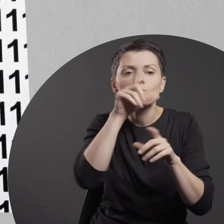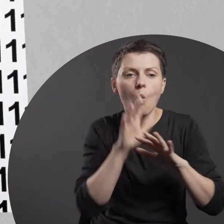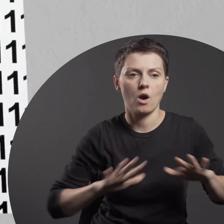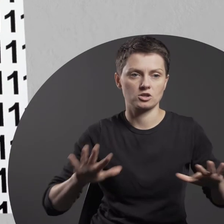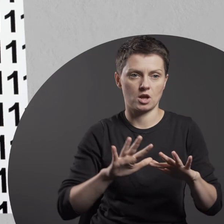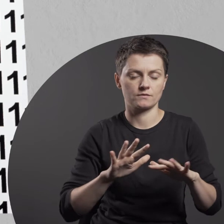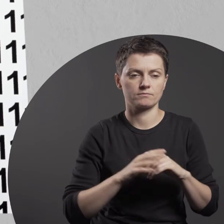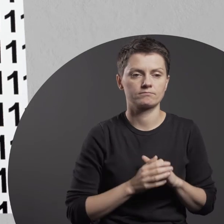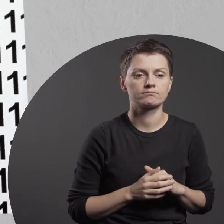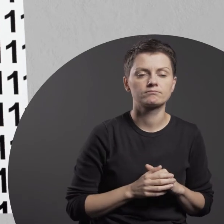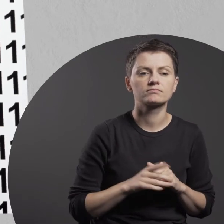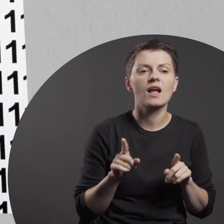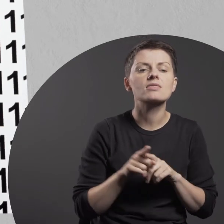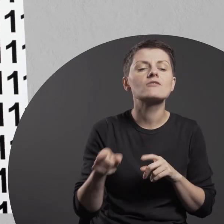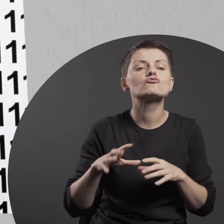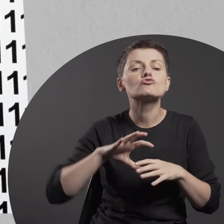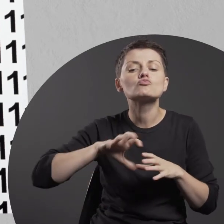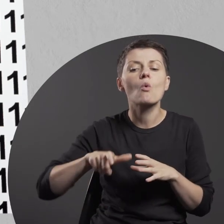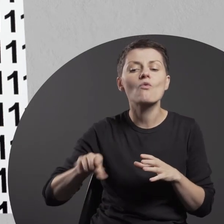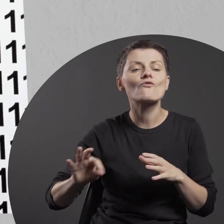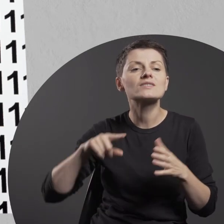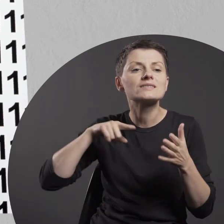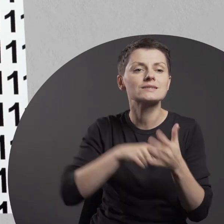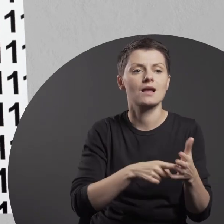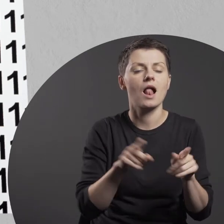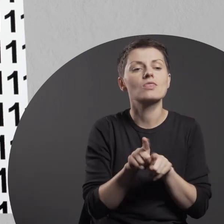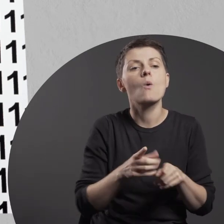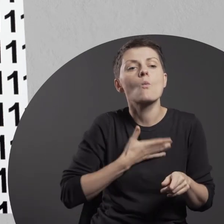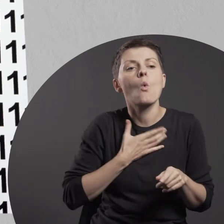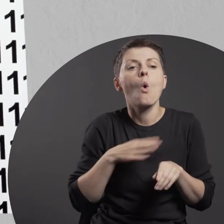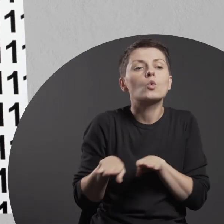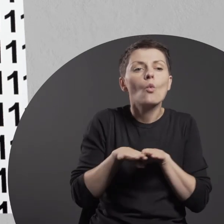the role of community and the notion of equality,